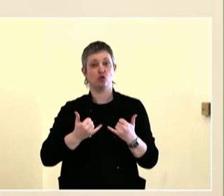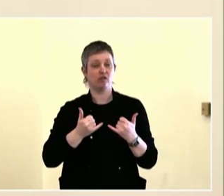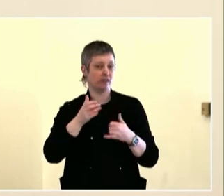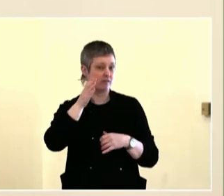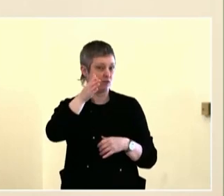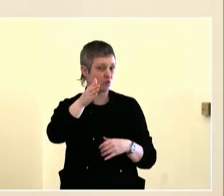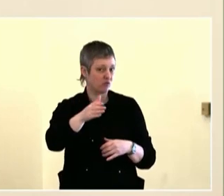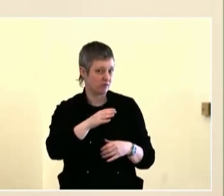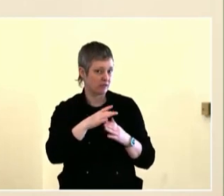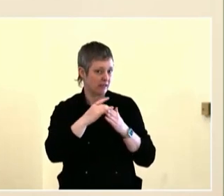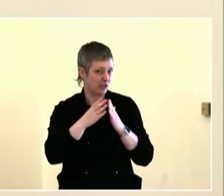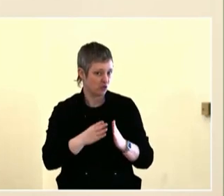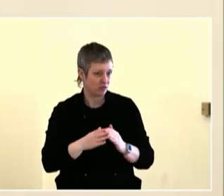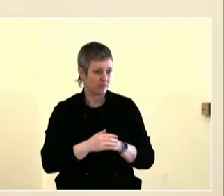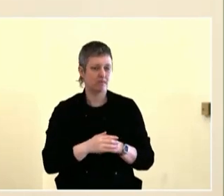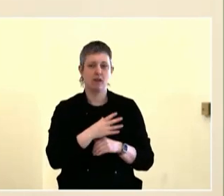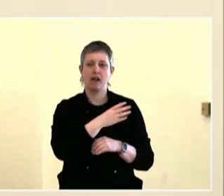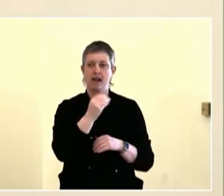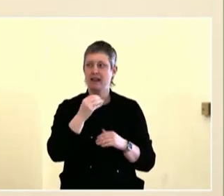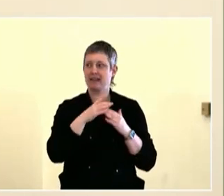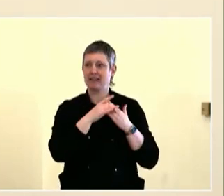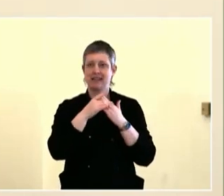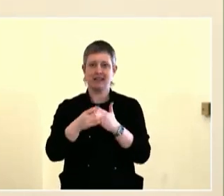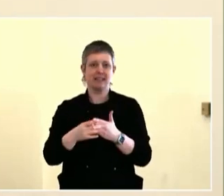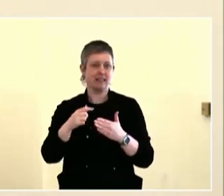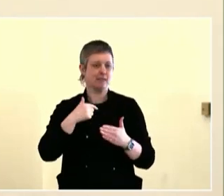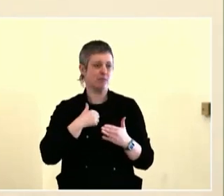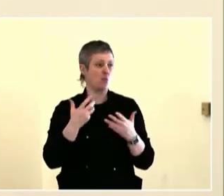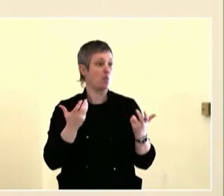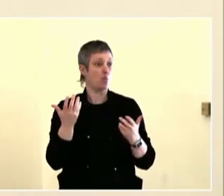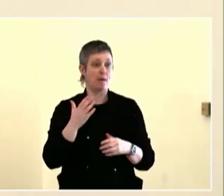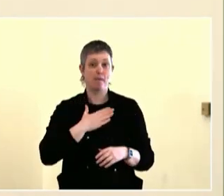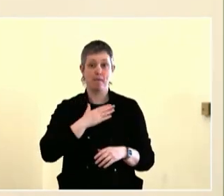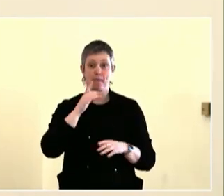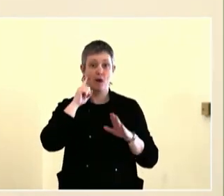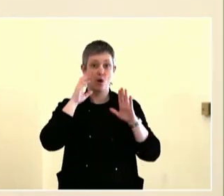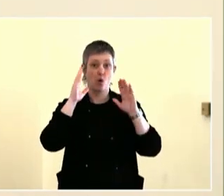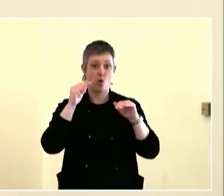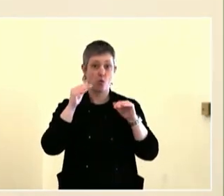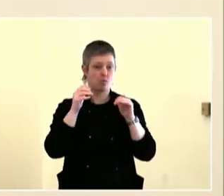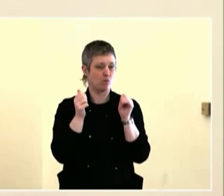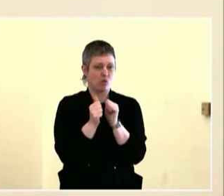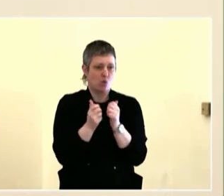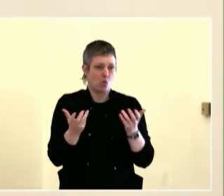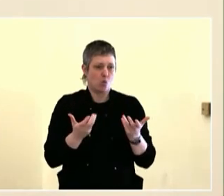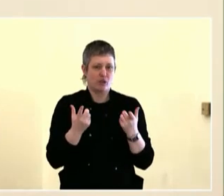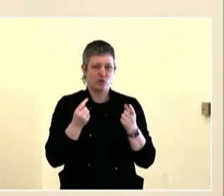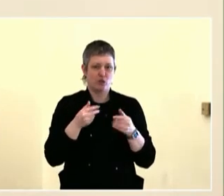As part of the ultimate goal of that. Providing ways to learn